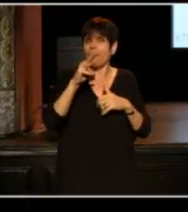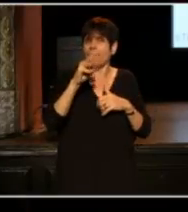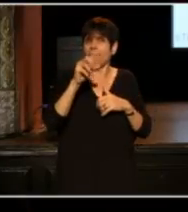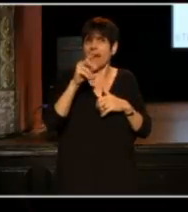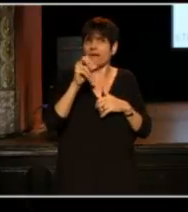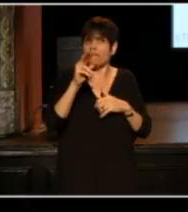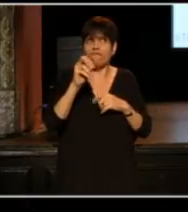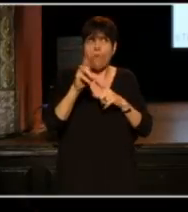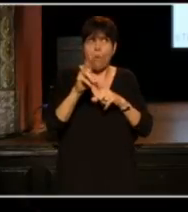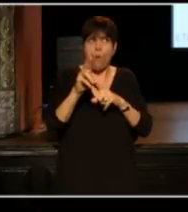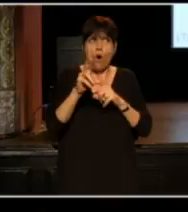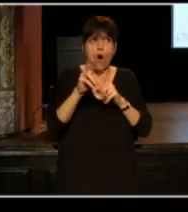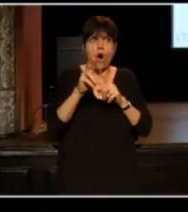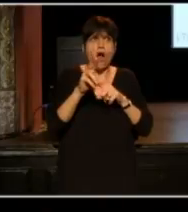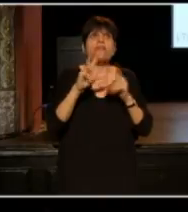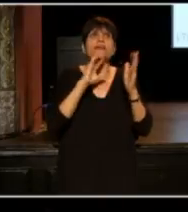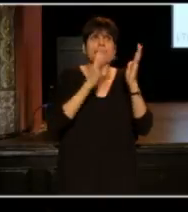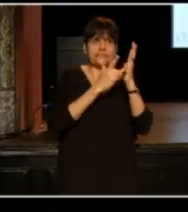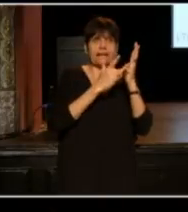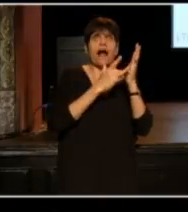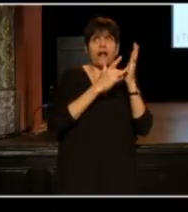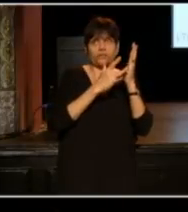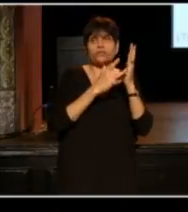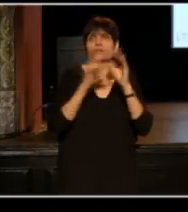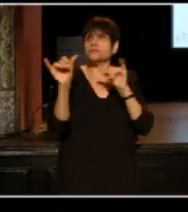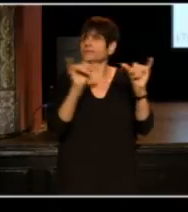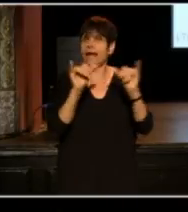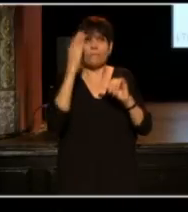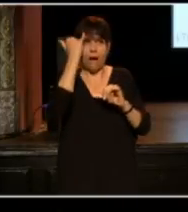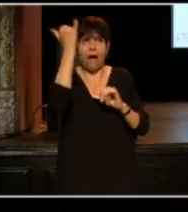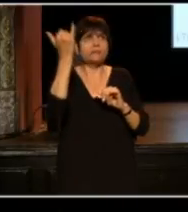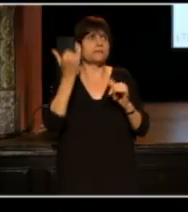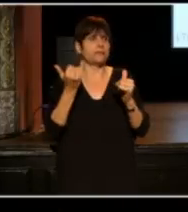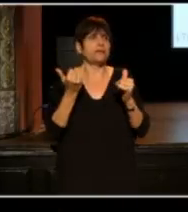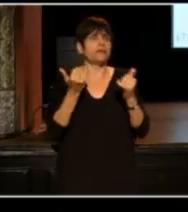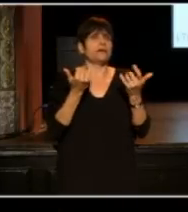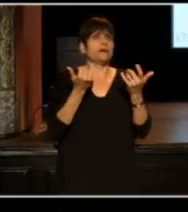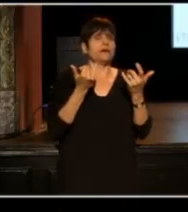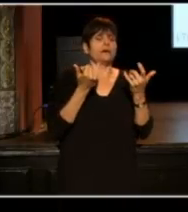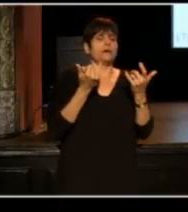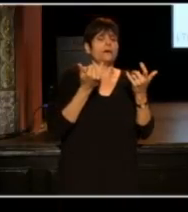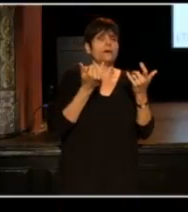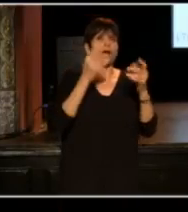is very much the technological one. We have in some weird way created a world